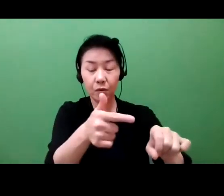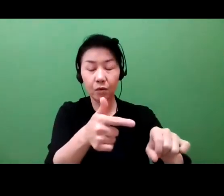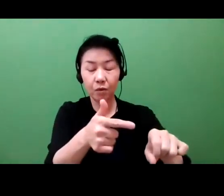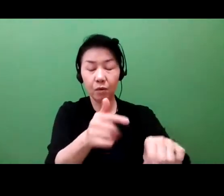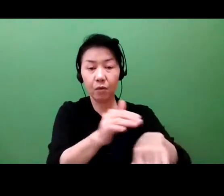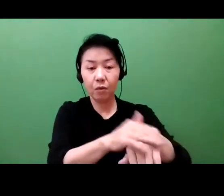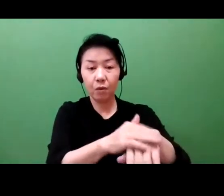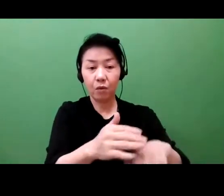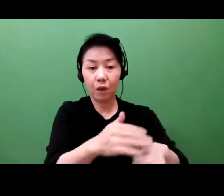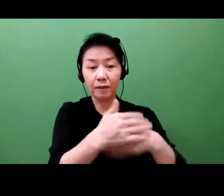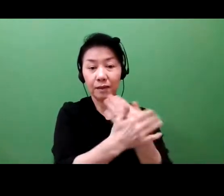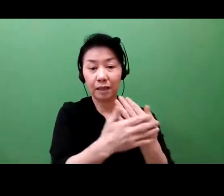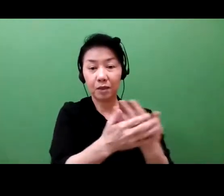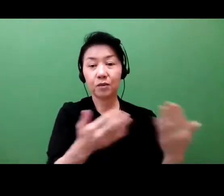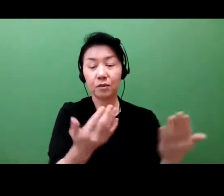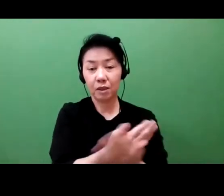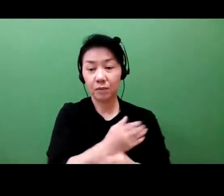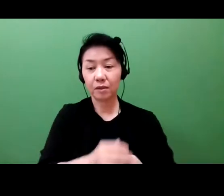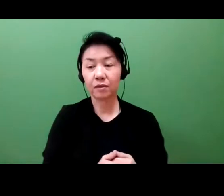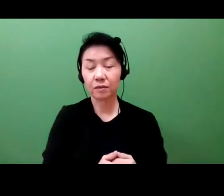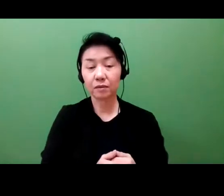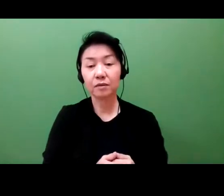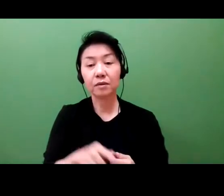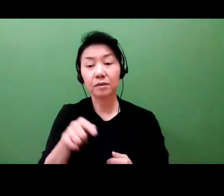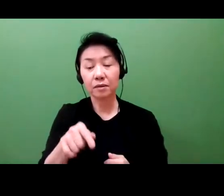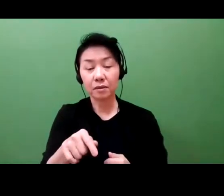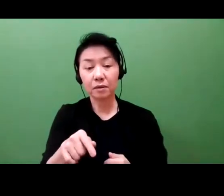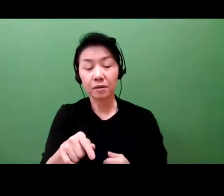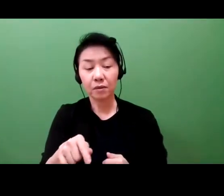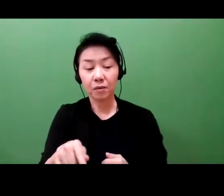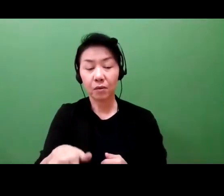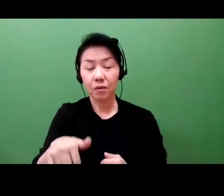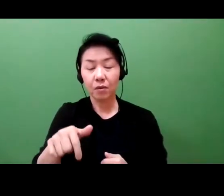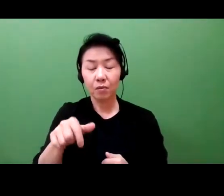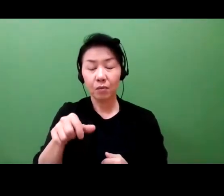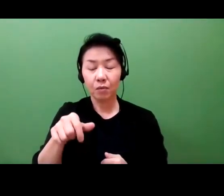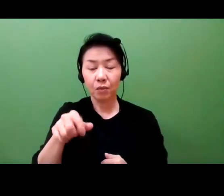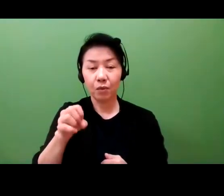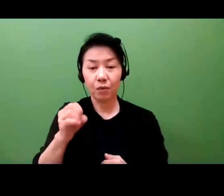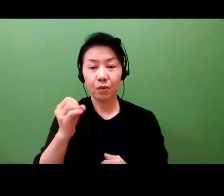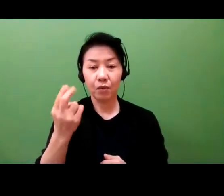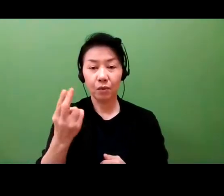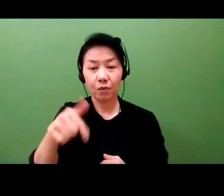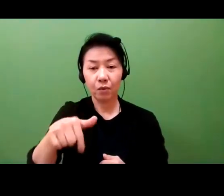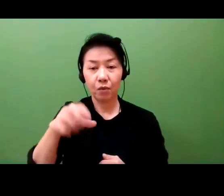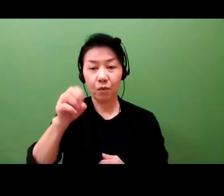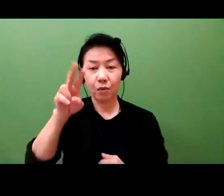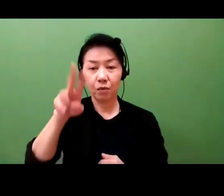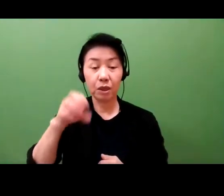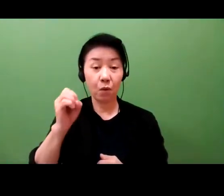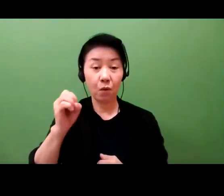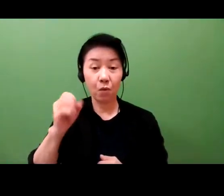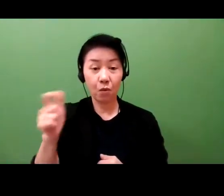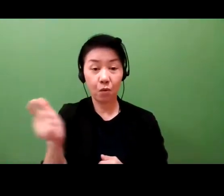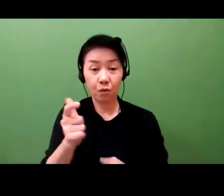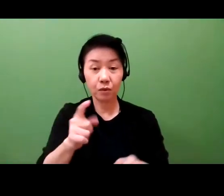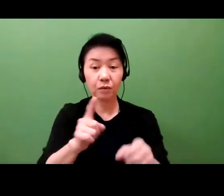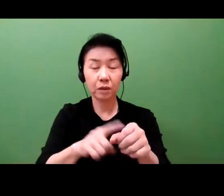it can be very helpful to focus on patterns that have multiple fields of use.